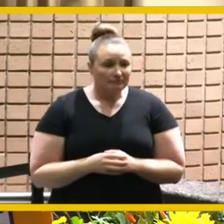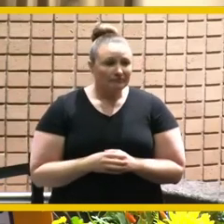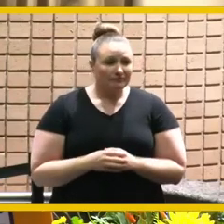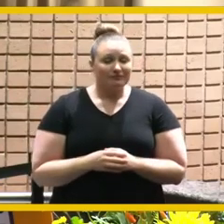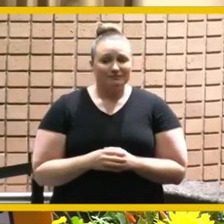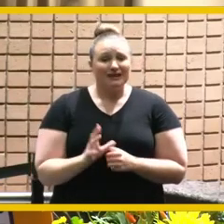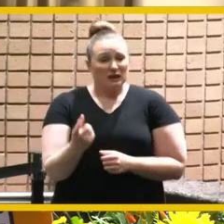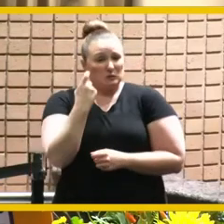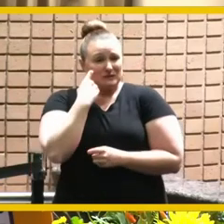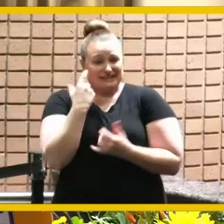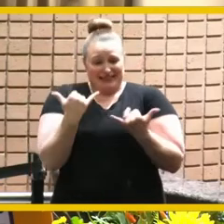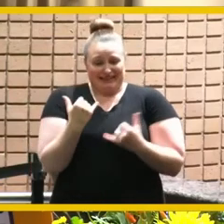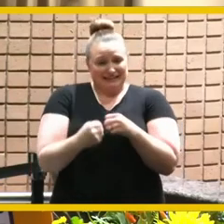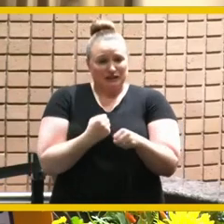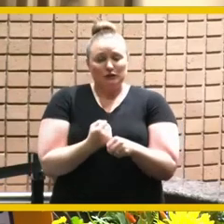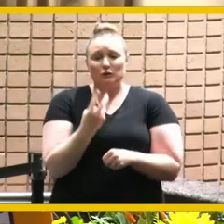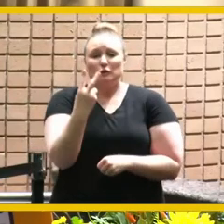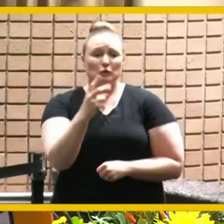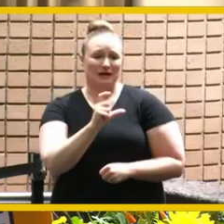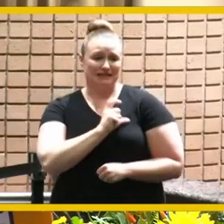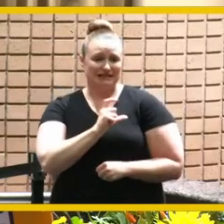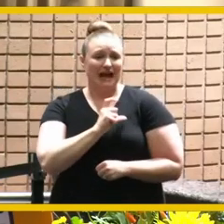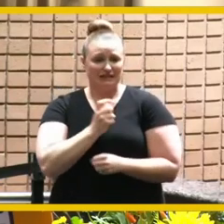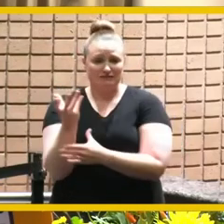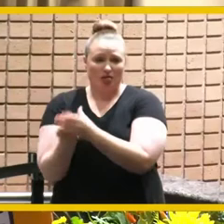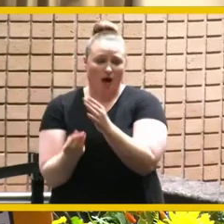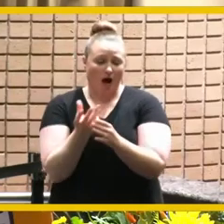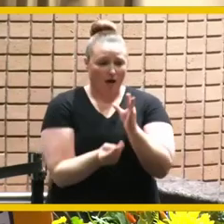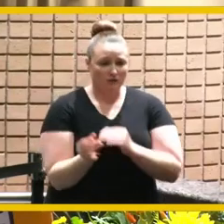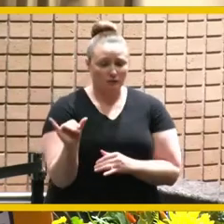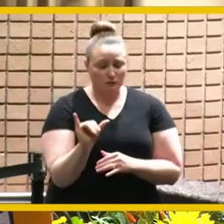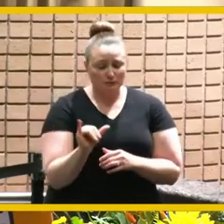this year with two detectives that we lost aaron brandt and we're now looting those are things that